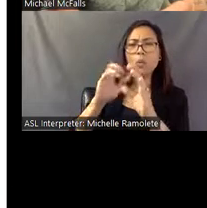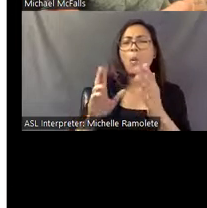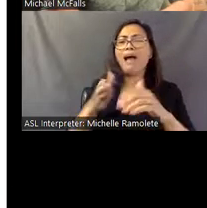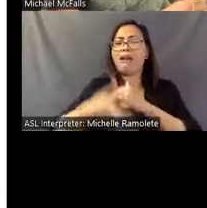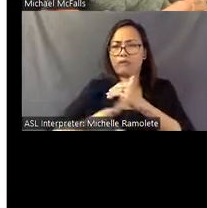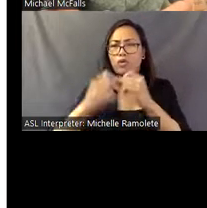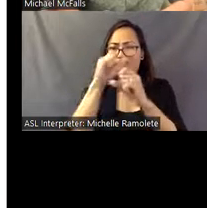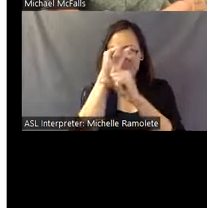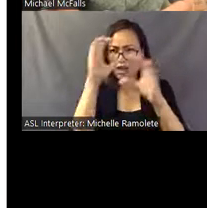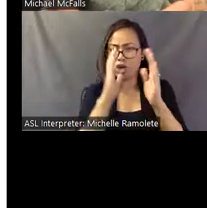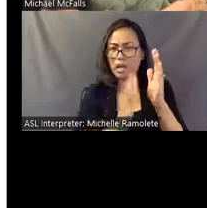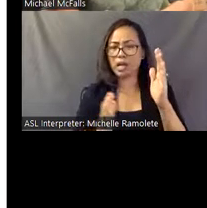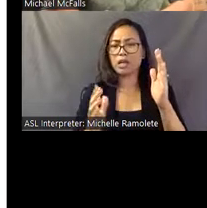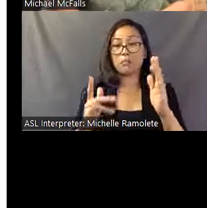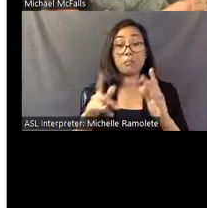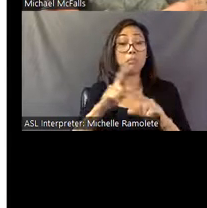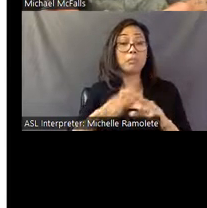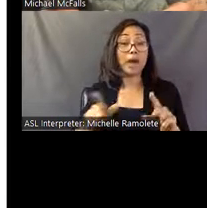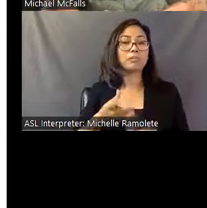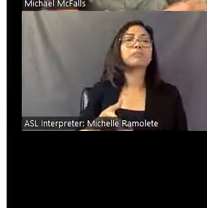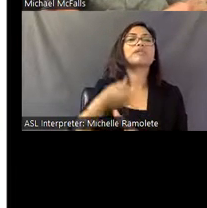pre-Pasaquan, pre-building of basic one.